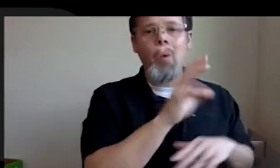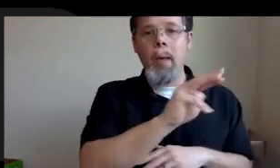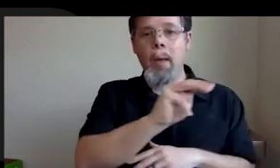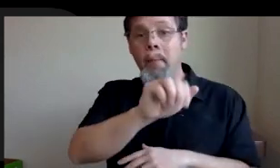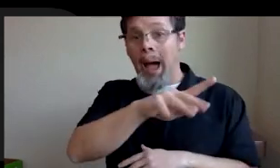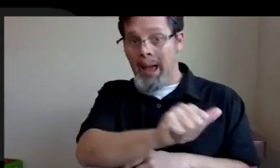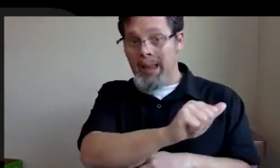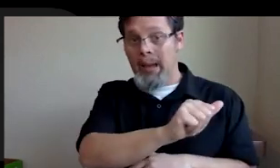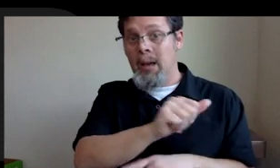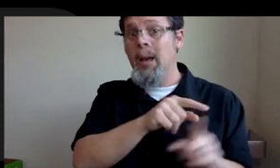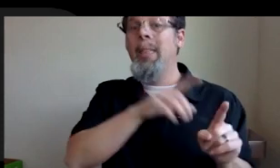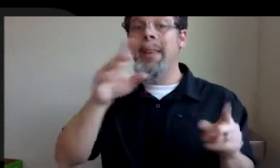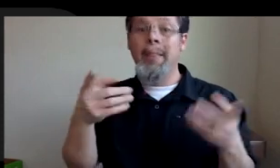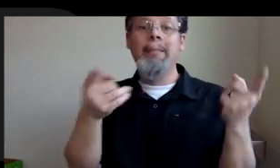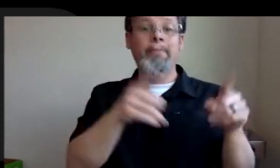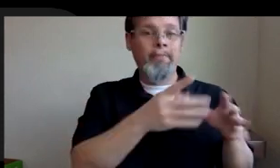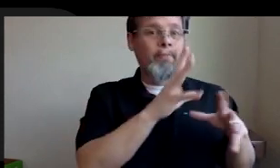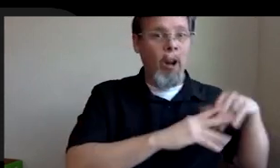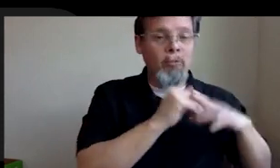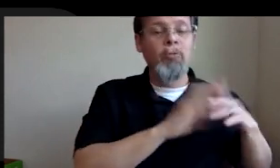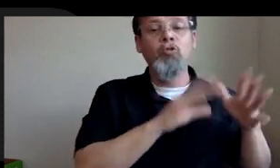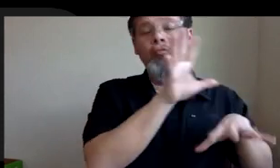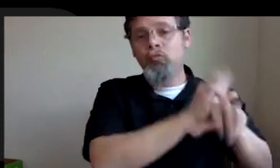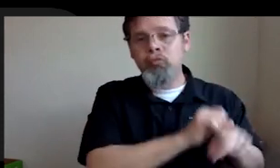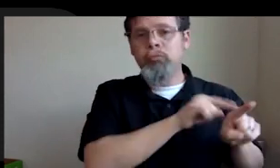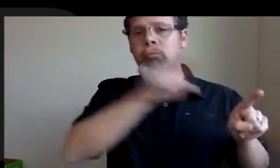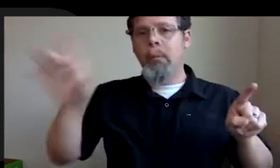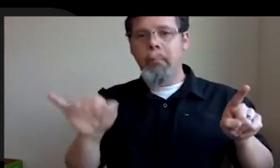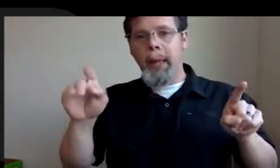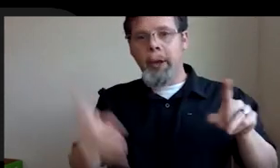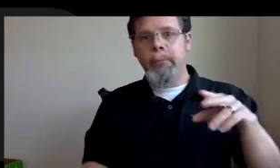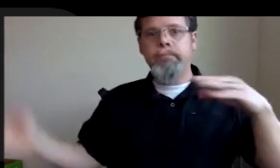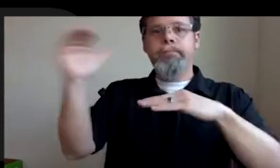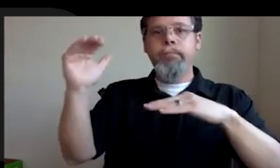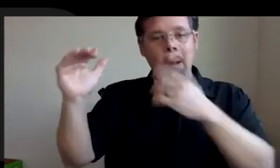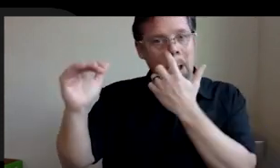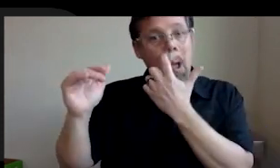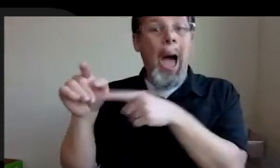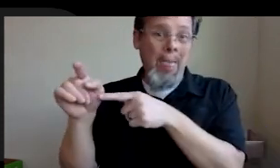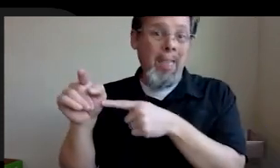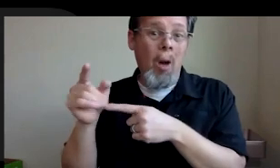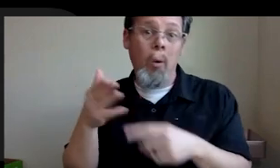that Blendr is a tool set that is free and I think Blendr is going to win out overall unless my and